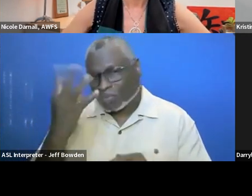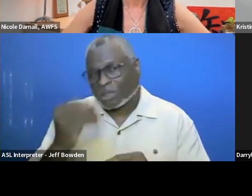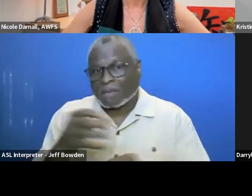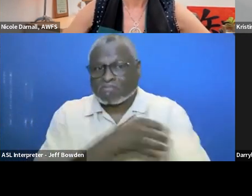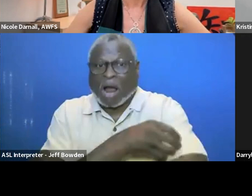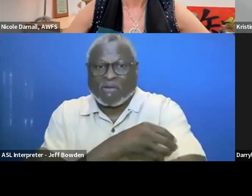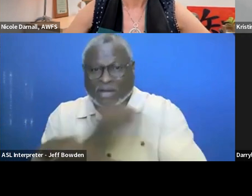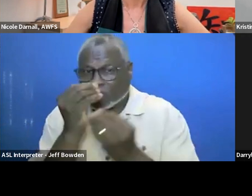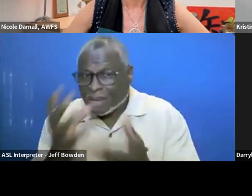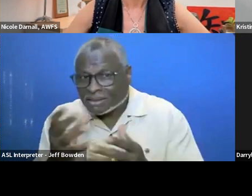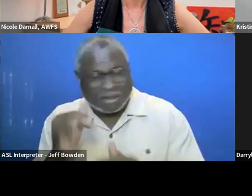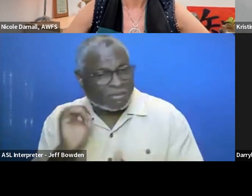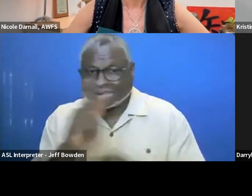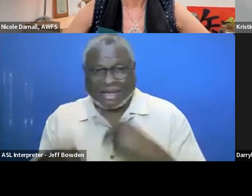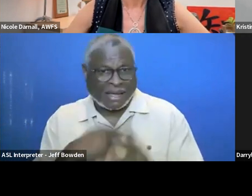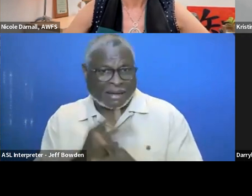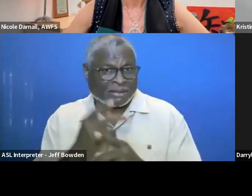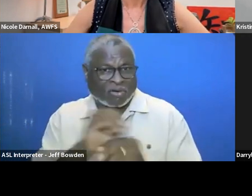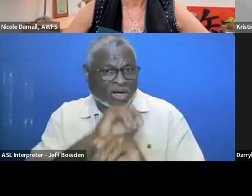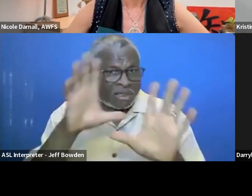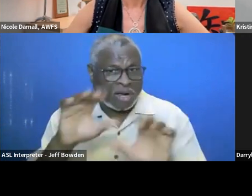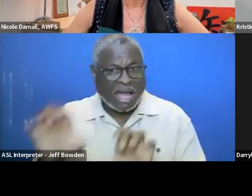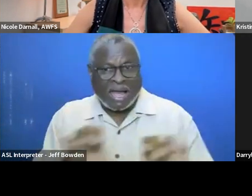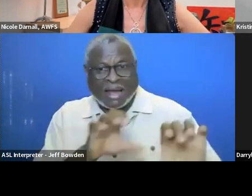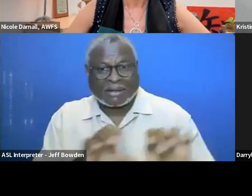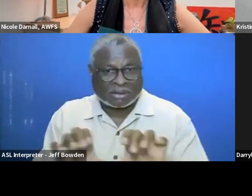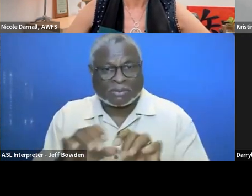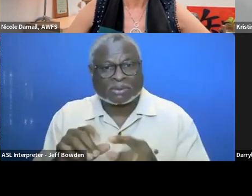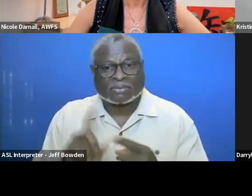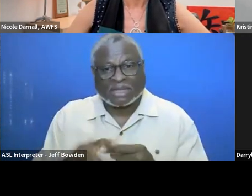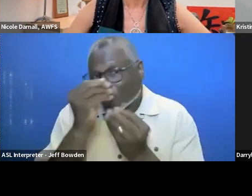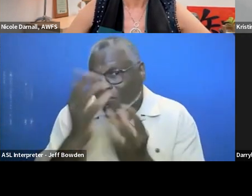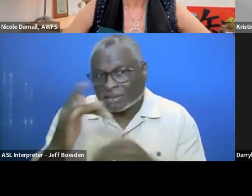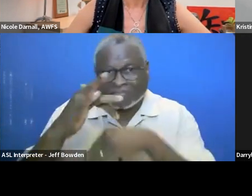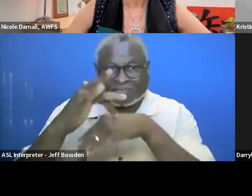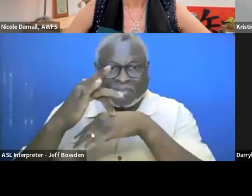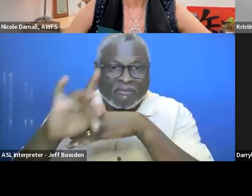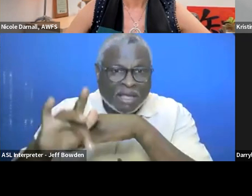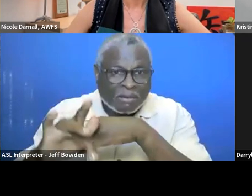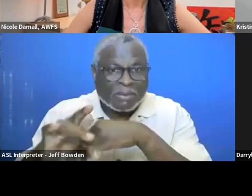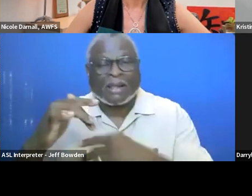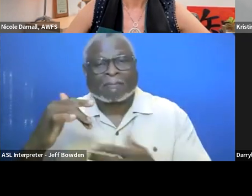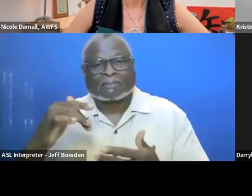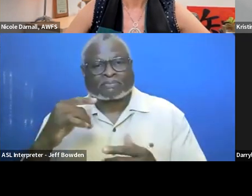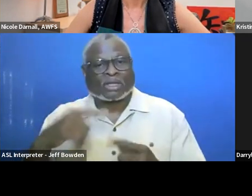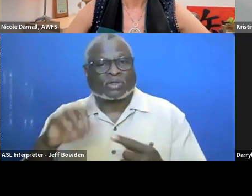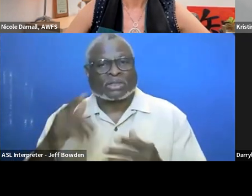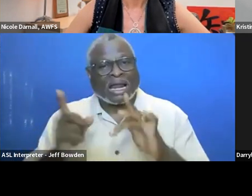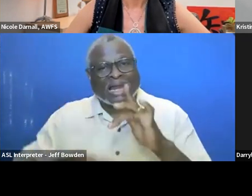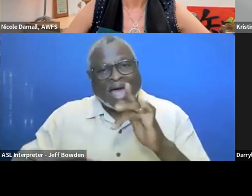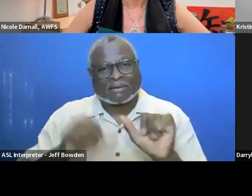Like there could be information available due to a lack of sustainability scorecard.